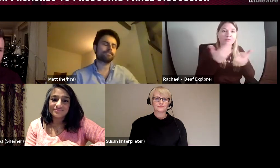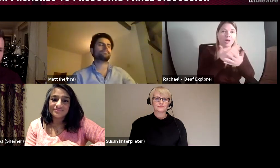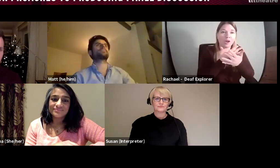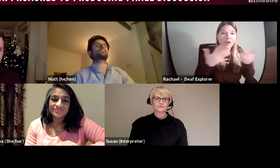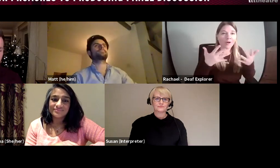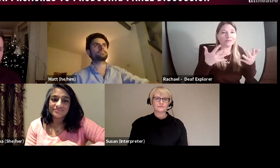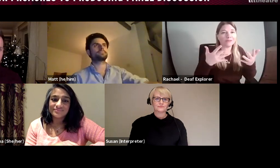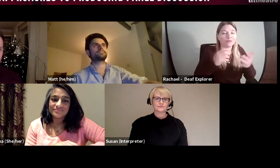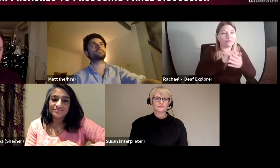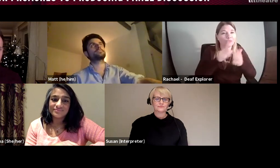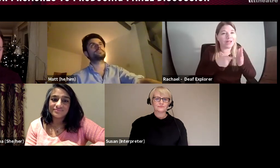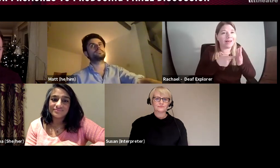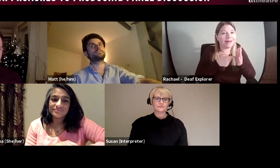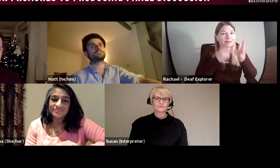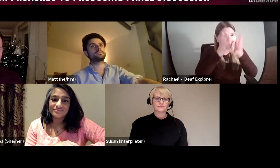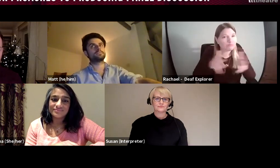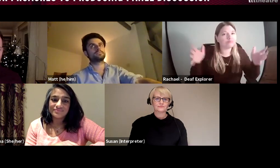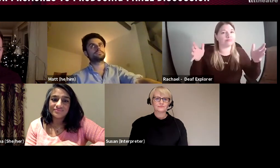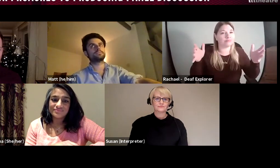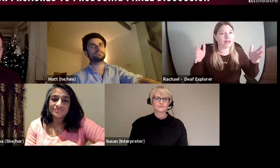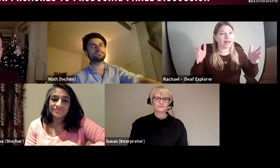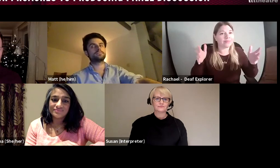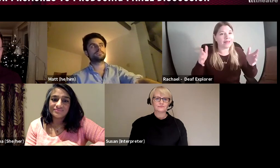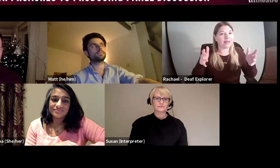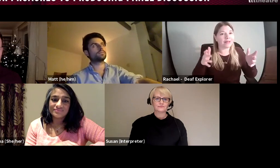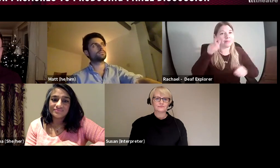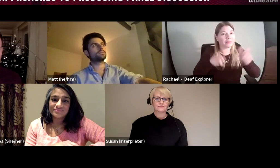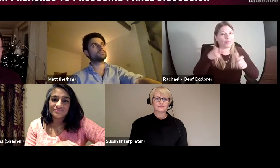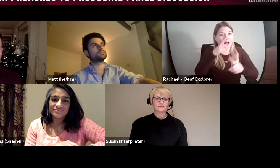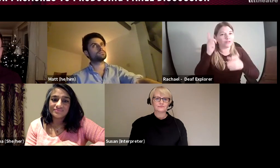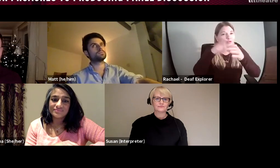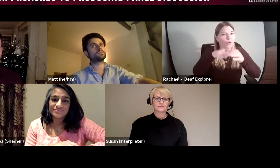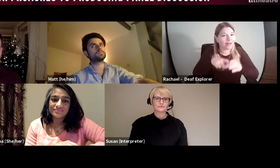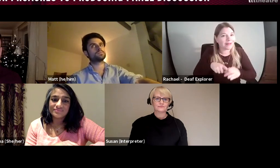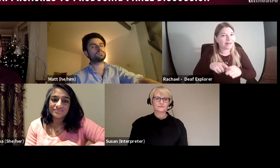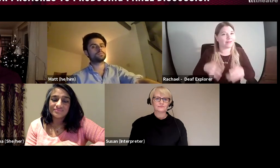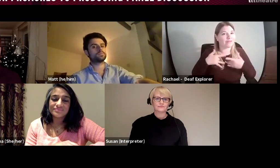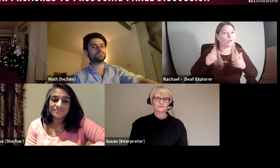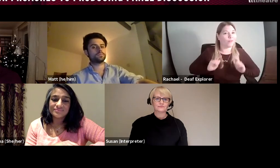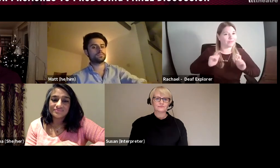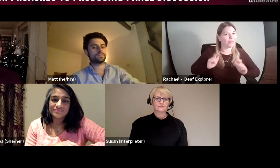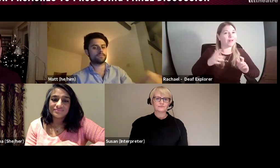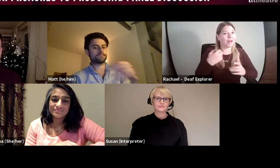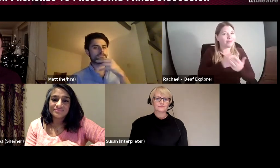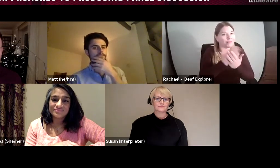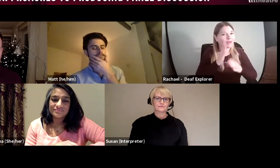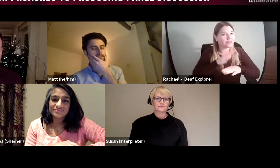and my aim really is to get more projects to try to grow our projects so therefore people could be